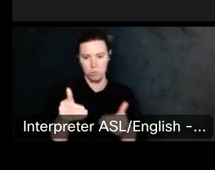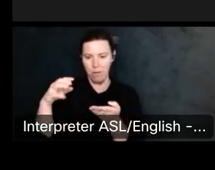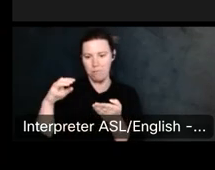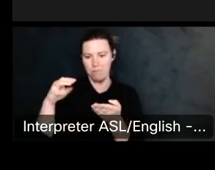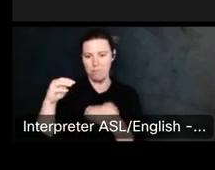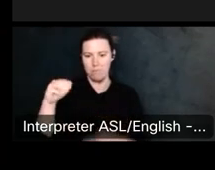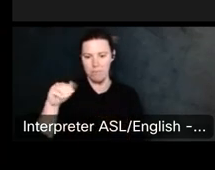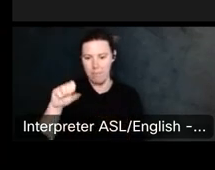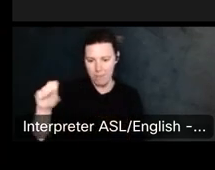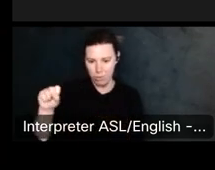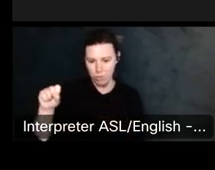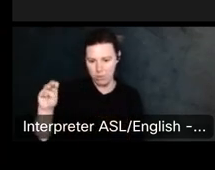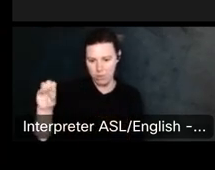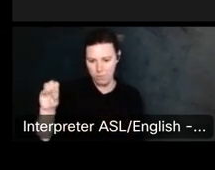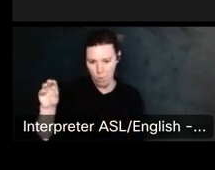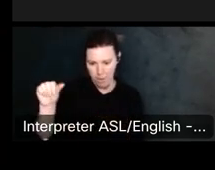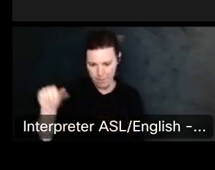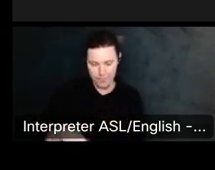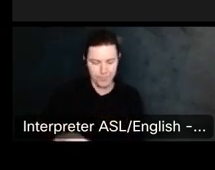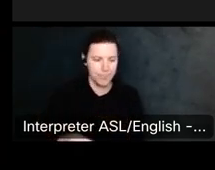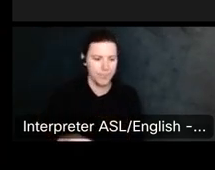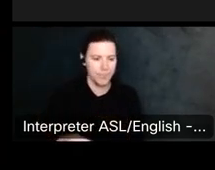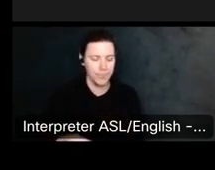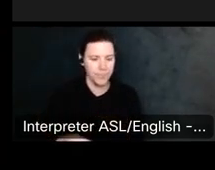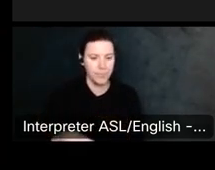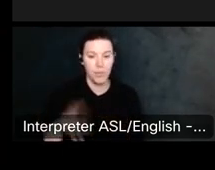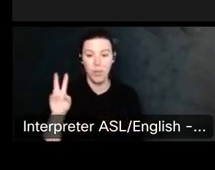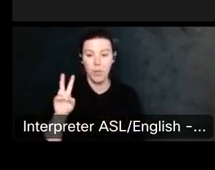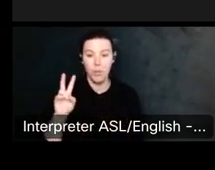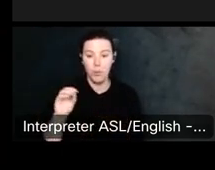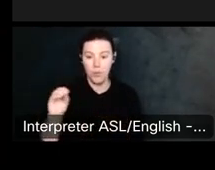He visited the facility, he was going to this project called training ground for democracy.